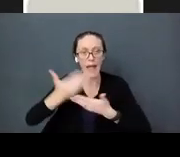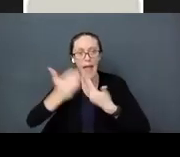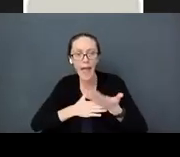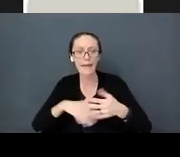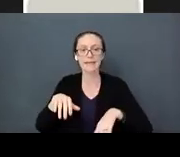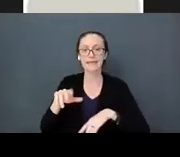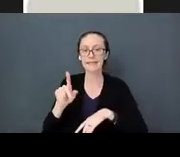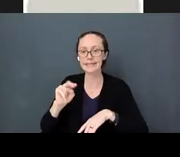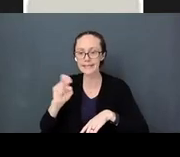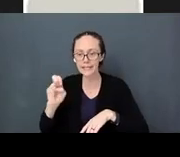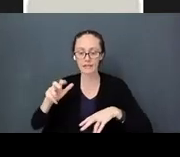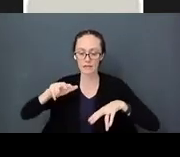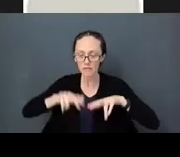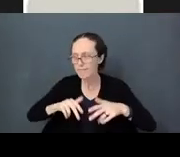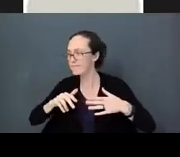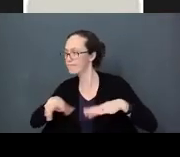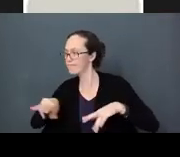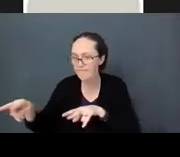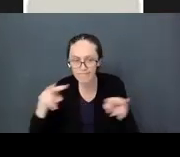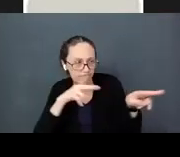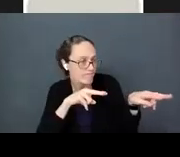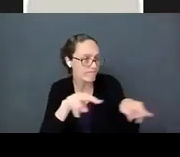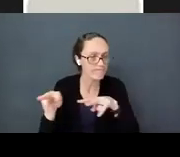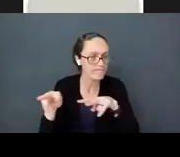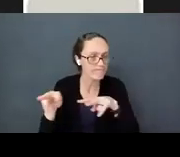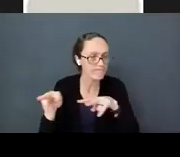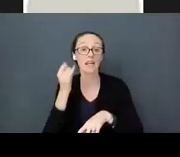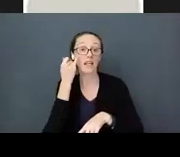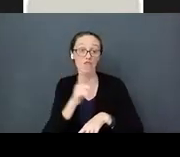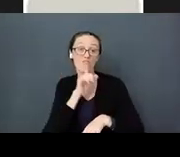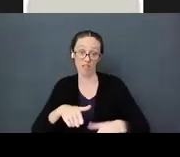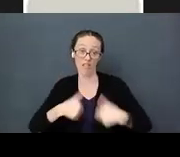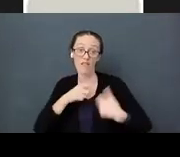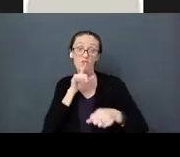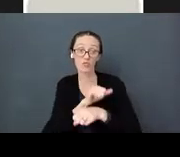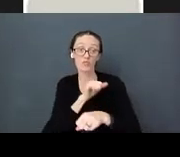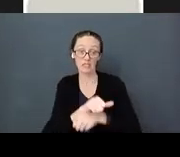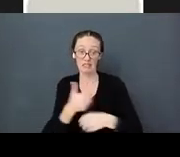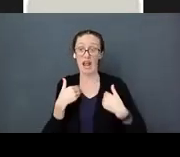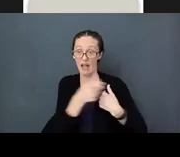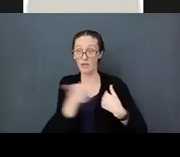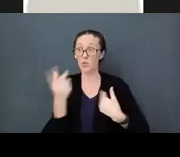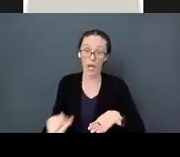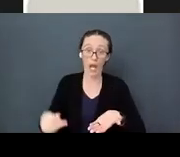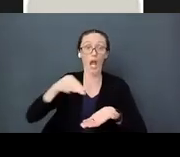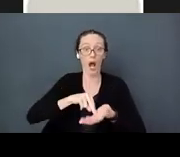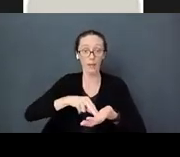I promise you, if we were in a training right now I'd make you get down on your stomach I’d make